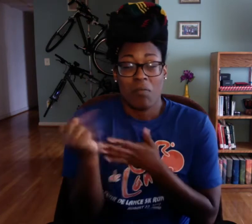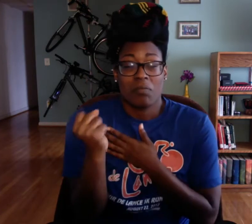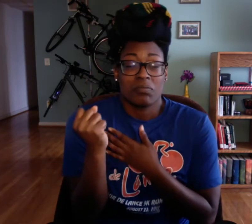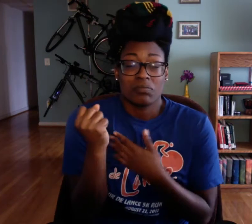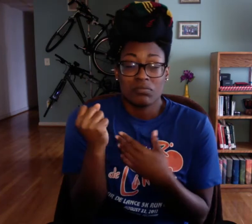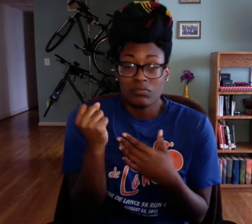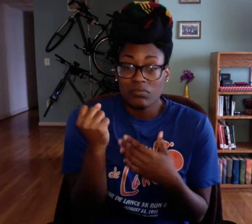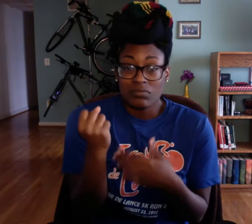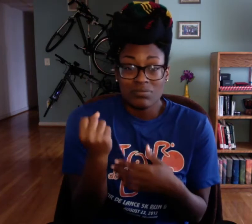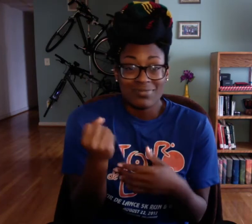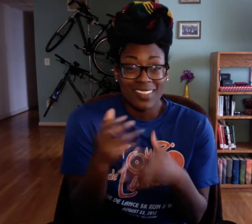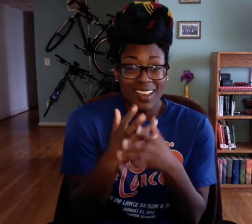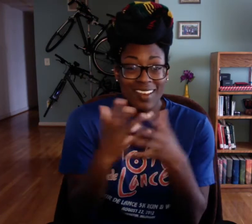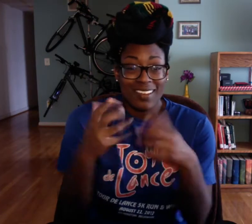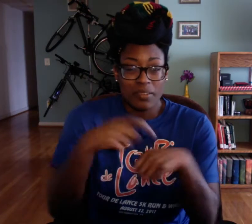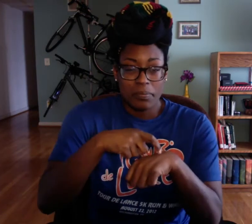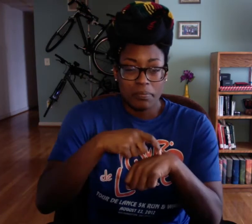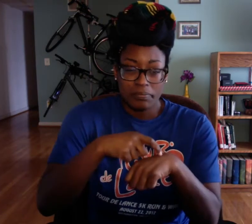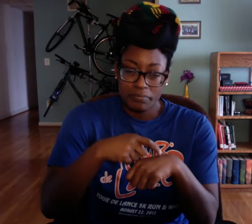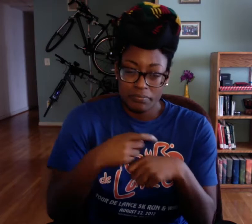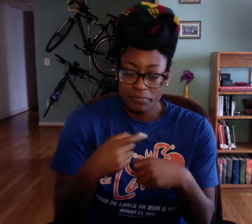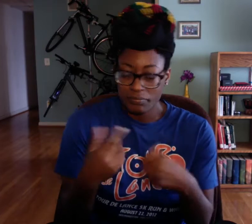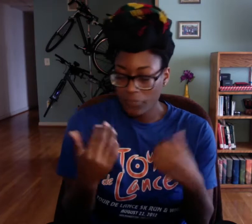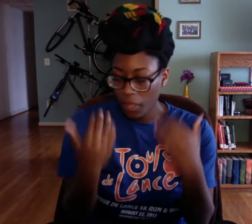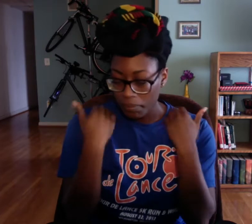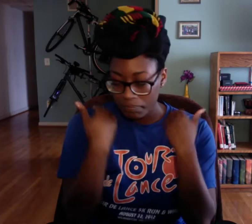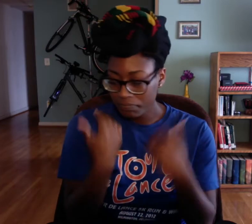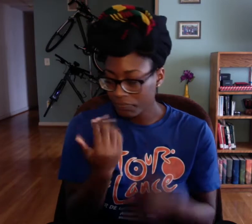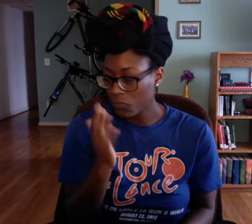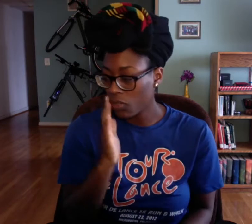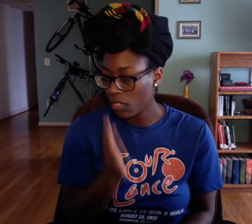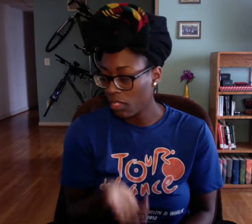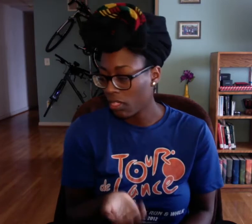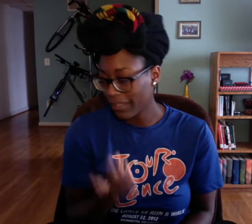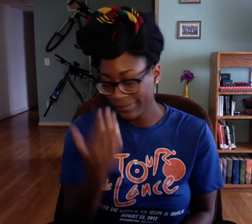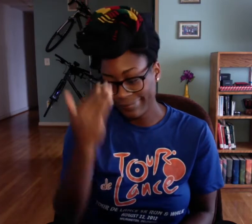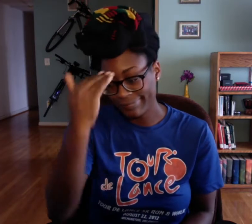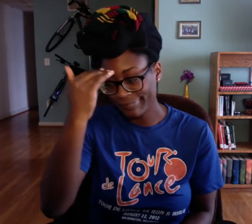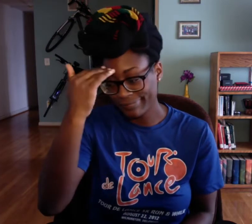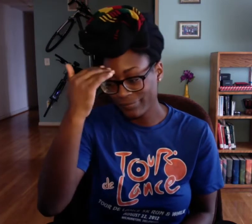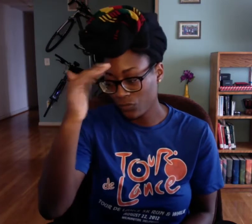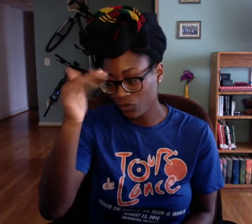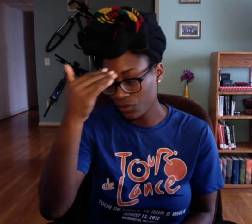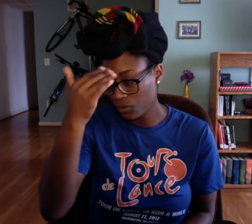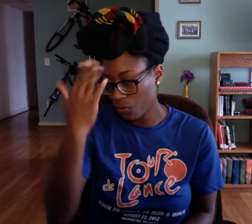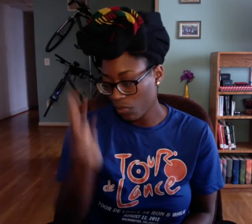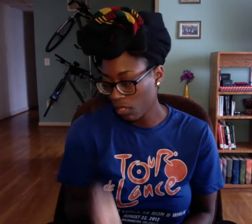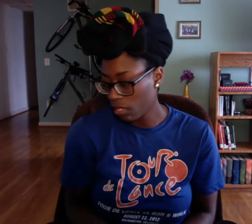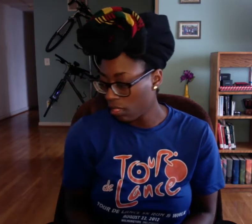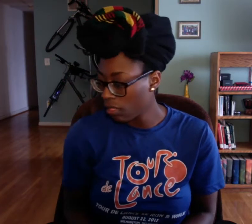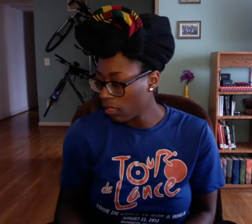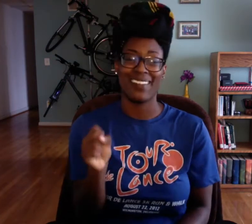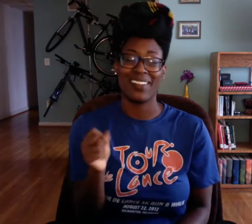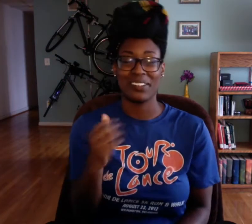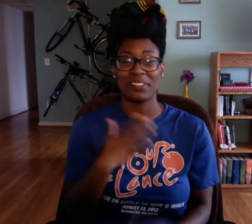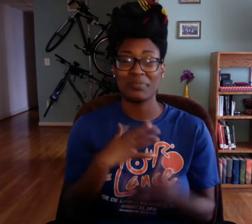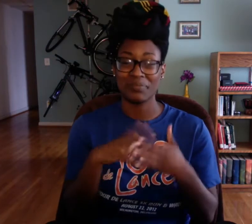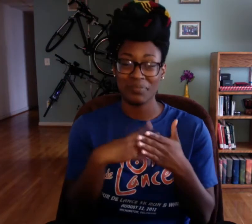I alllready know that's gonna take up, suck up a lot of my time. It definitely will. I already know it.